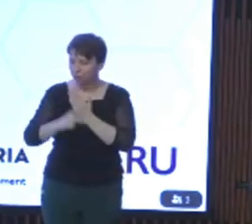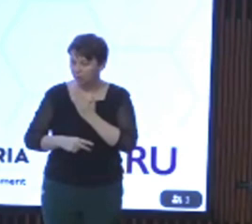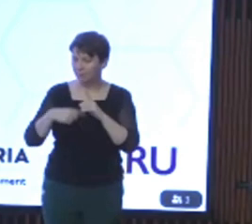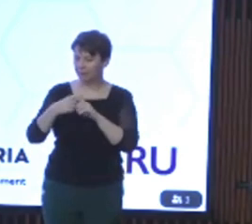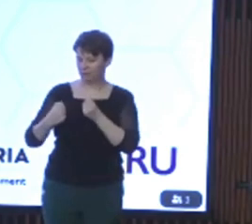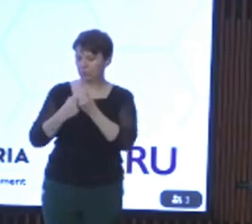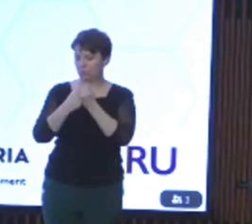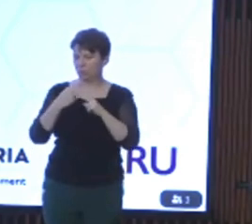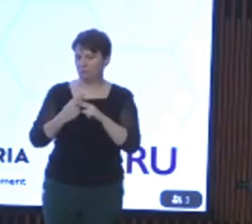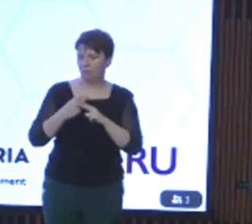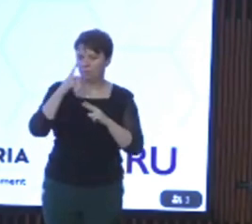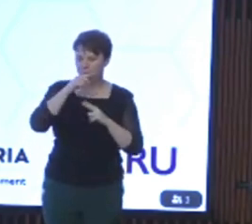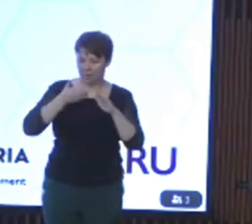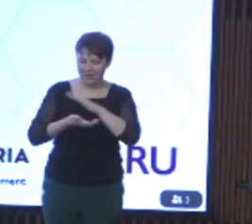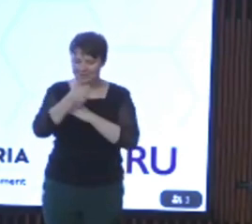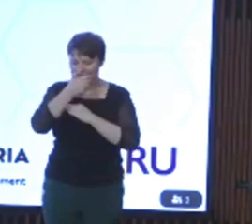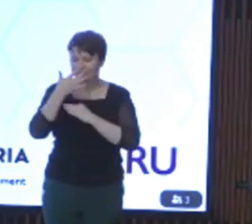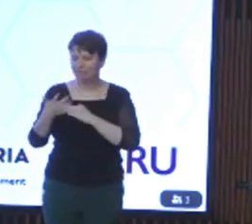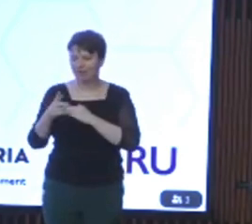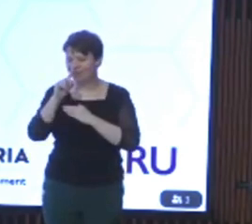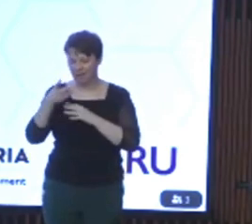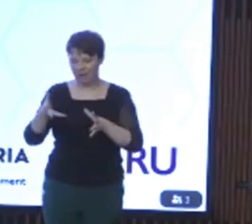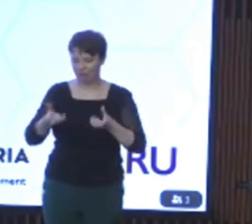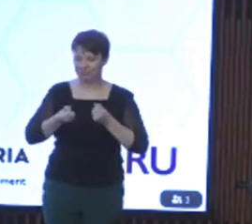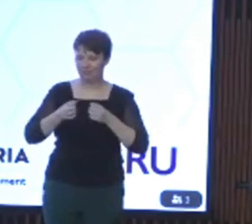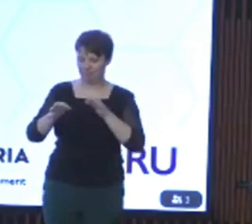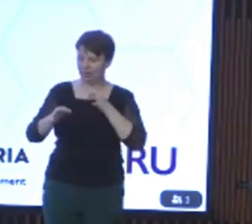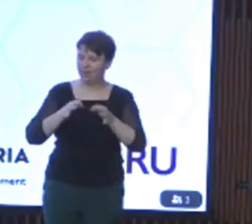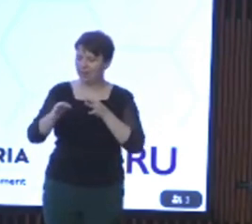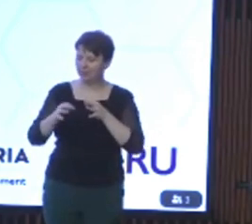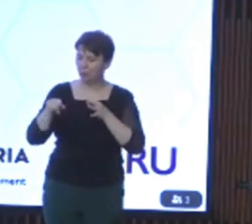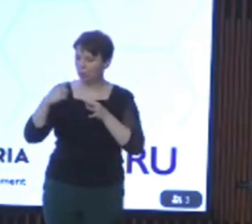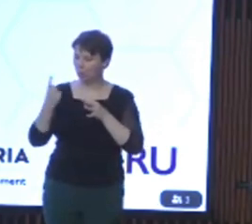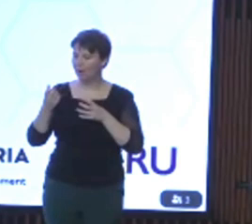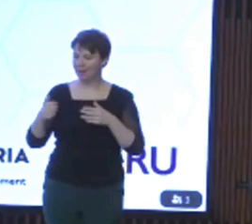aged under 65 years who are not eligible for the NDIS and who have health related needs.